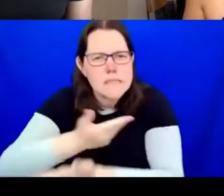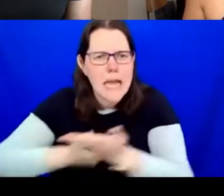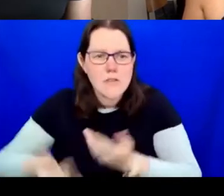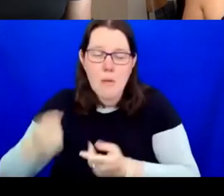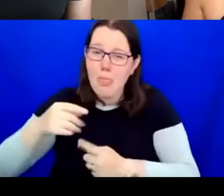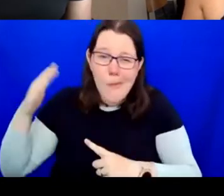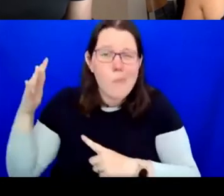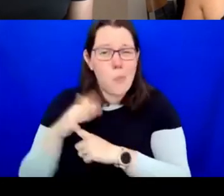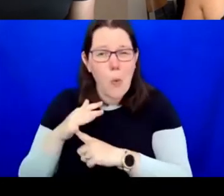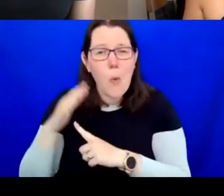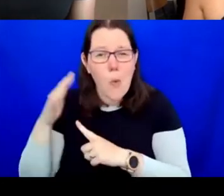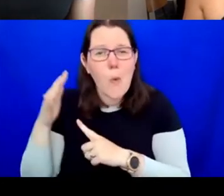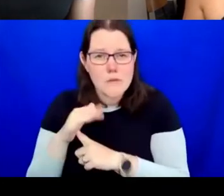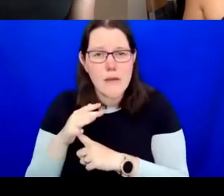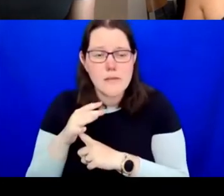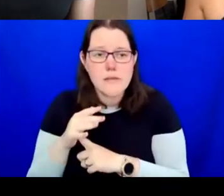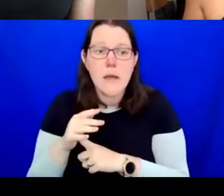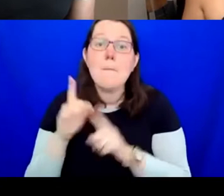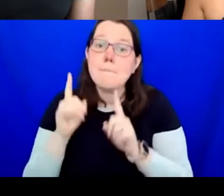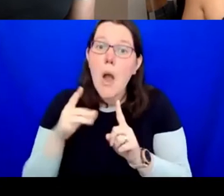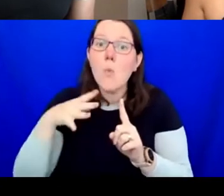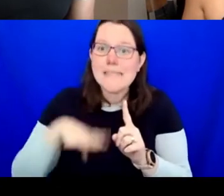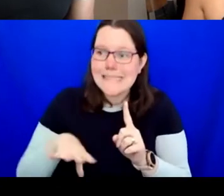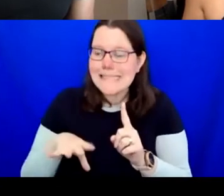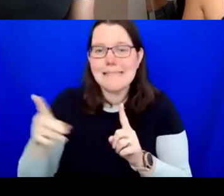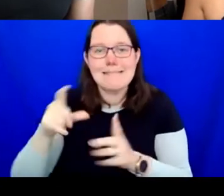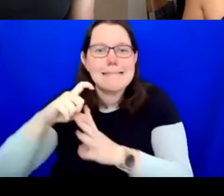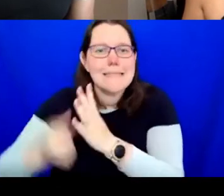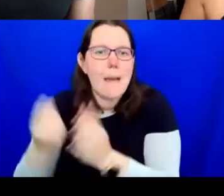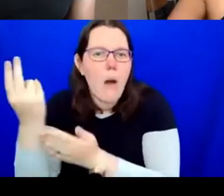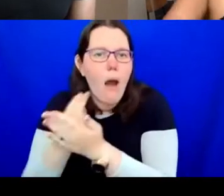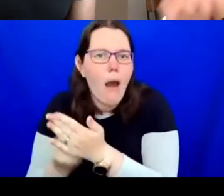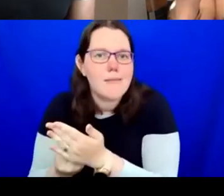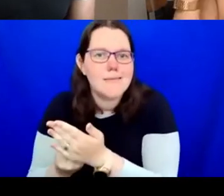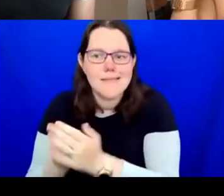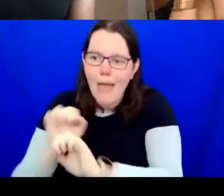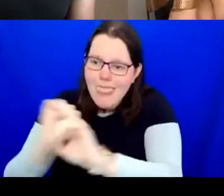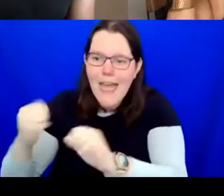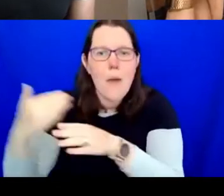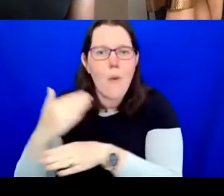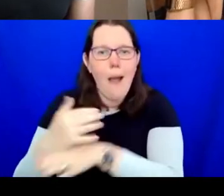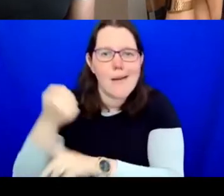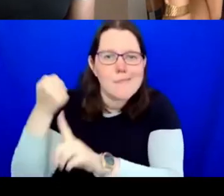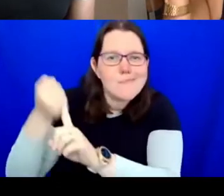works need to be extended to disabled artists. Now, my second point is about issues of resources.